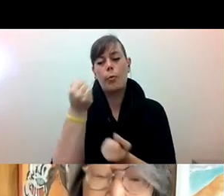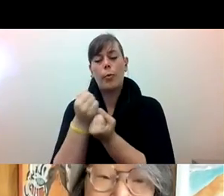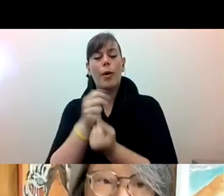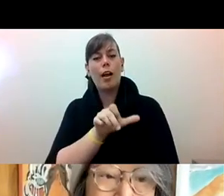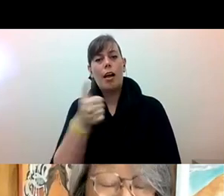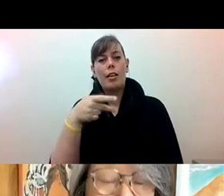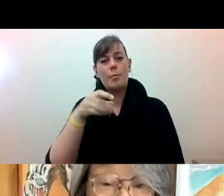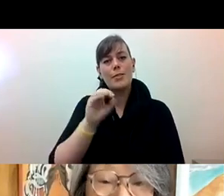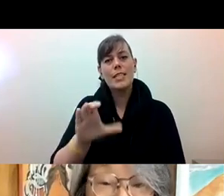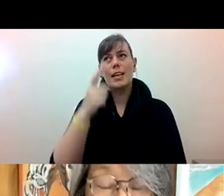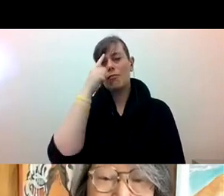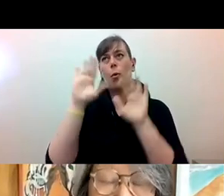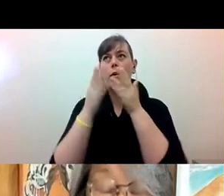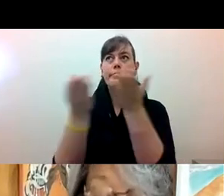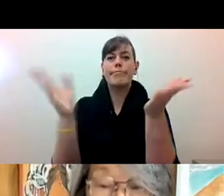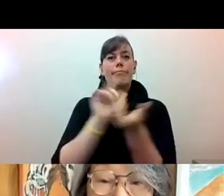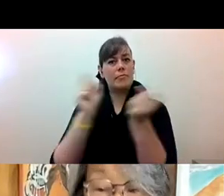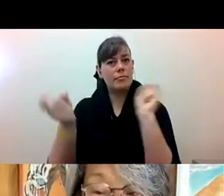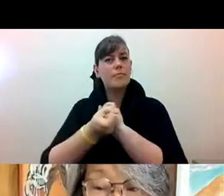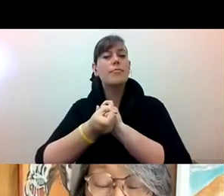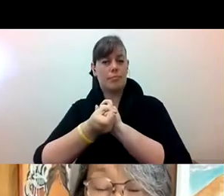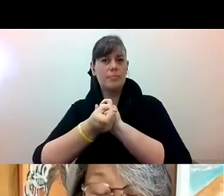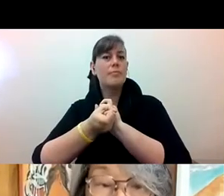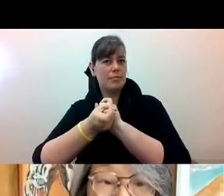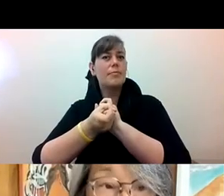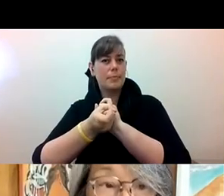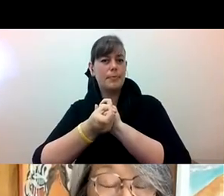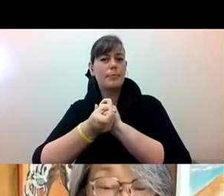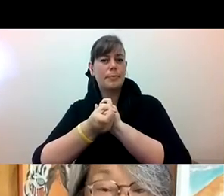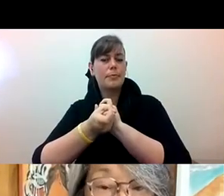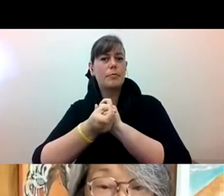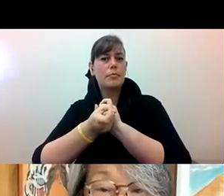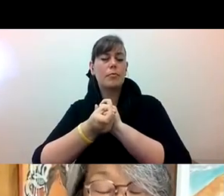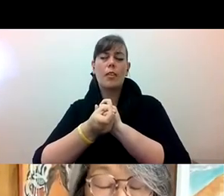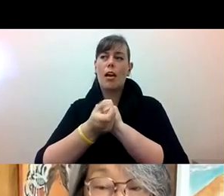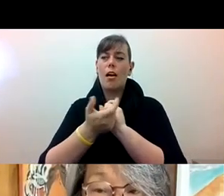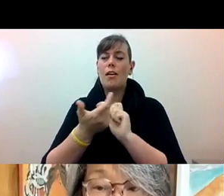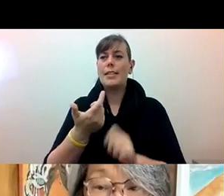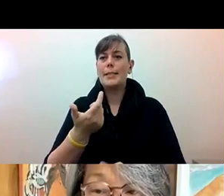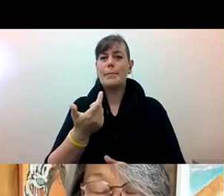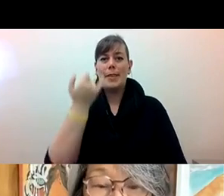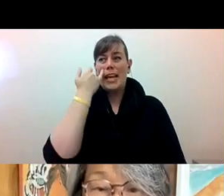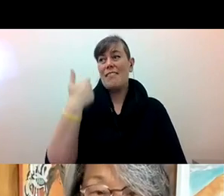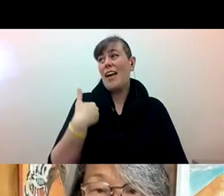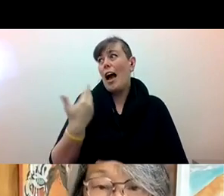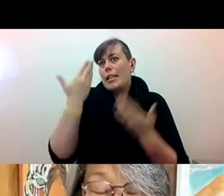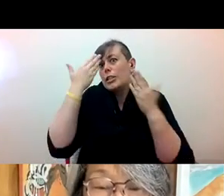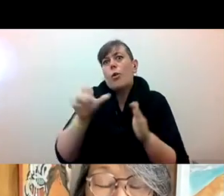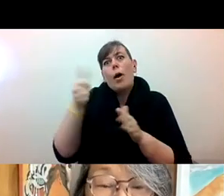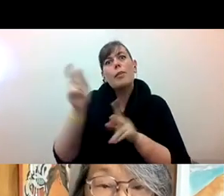Alex Tom he/him: for transformation. And so really I wouldn't have done that, if I didn't know that there are other people like Pam and,